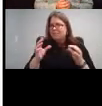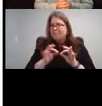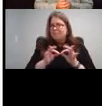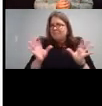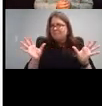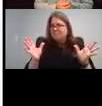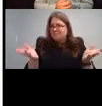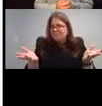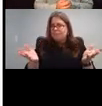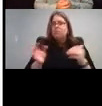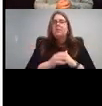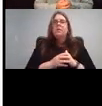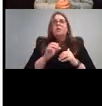So I think it would be